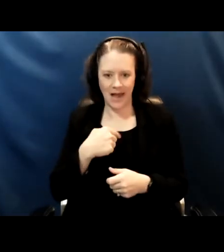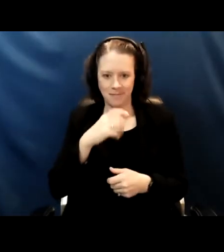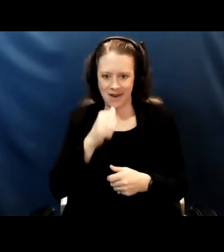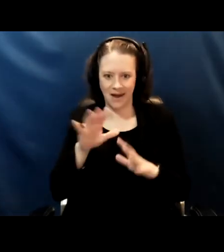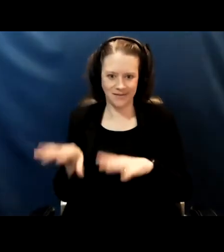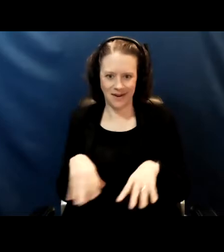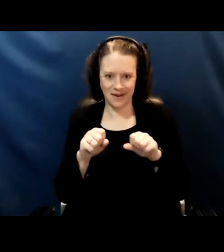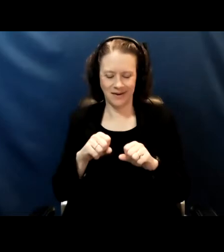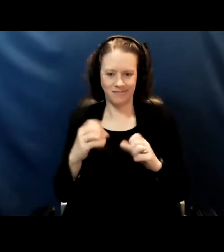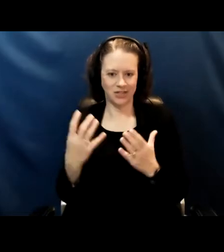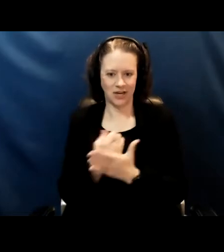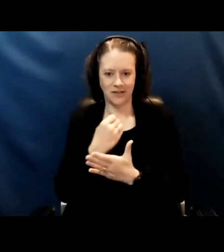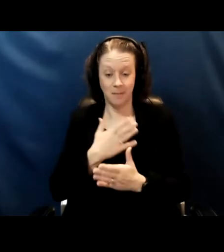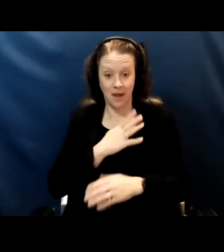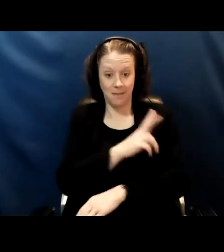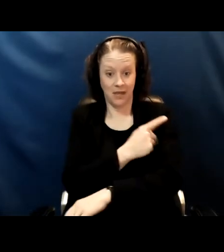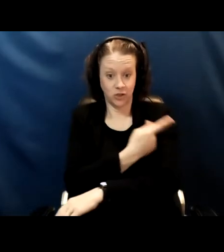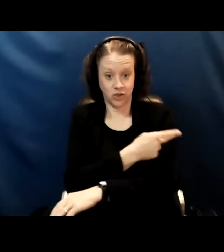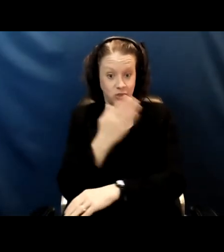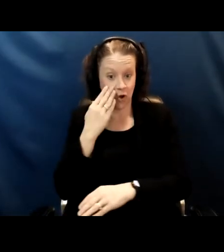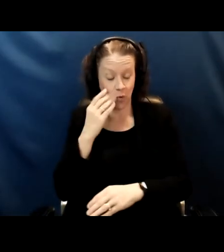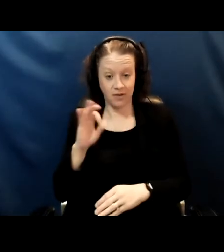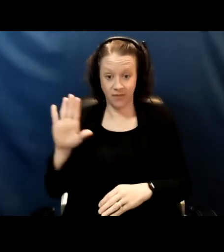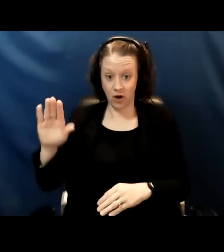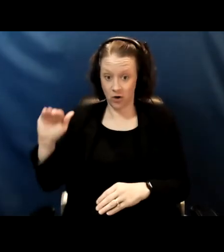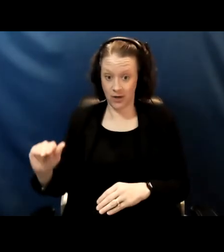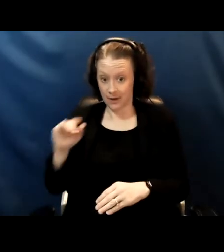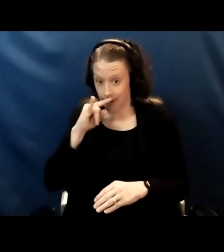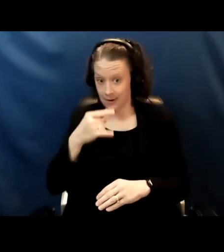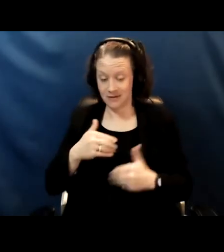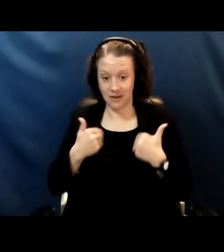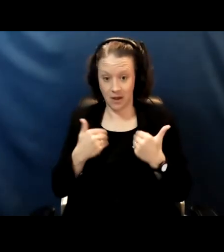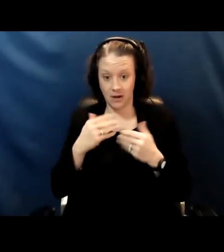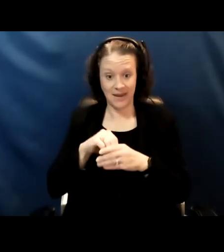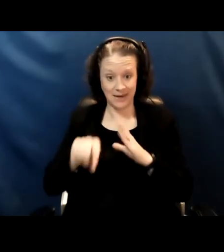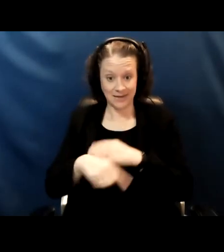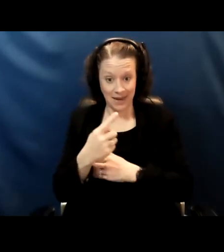and my patients know that if their kid is young and they're going to daycare and they're symptomatic